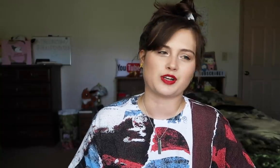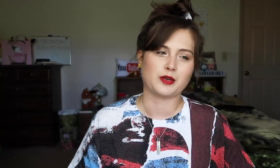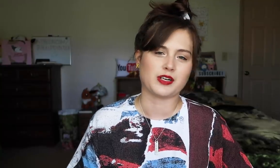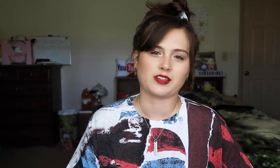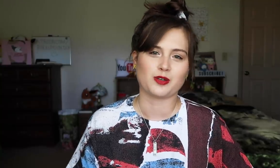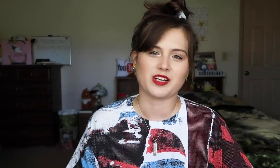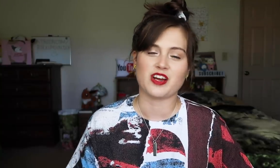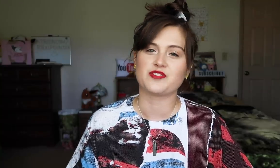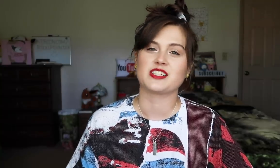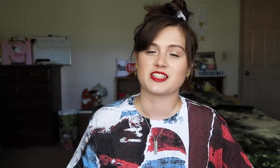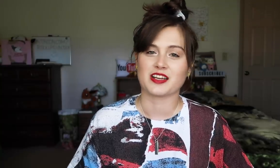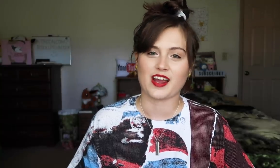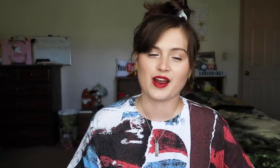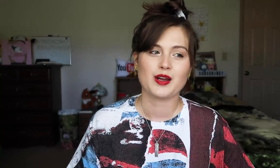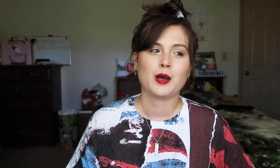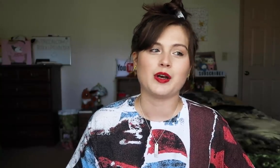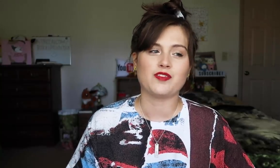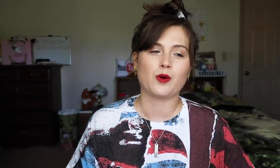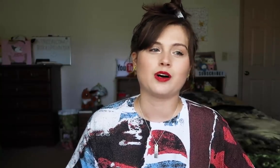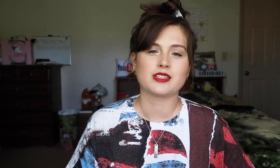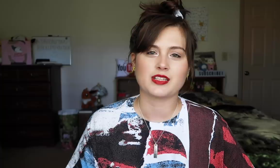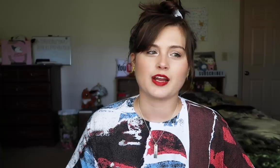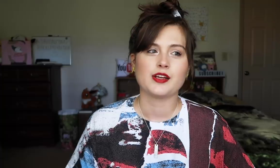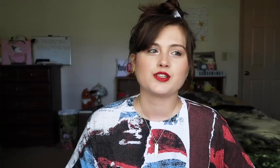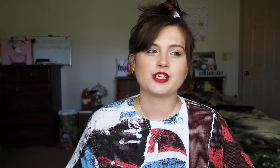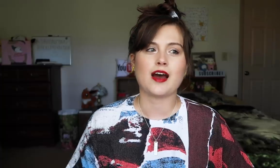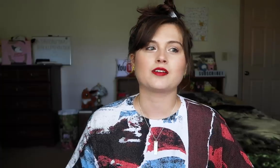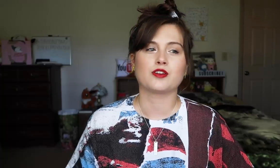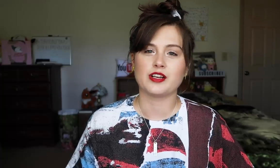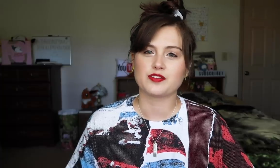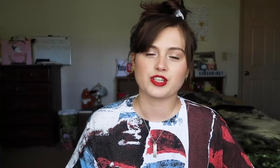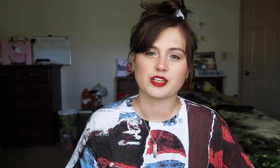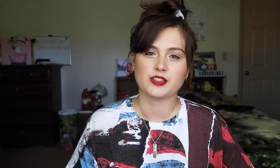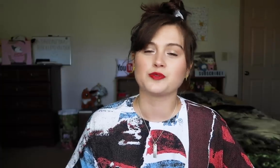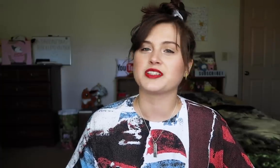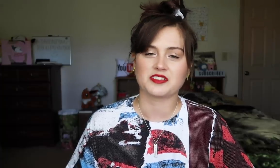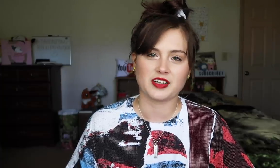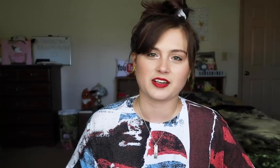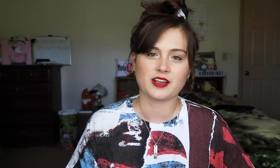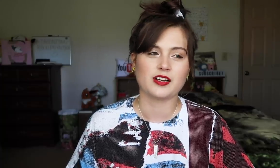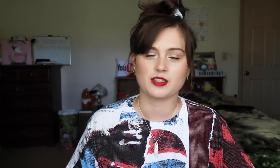I try to put a little bit of emphasis in the K. But if I want to say, "She asked her if she could do this thing",